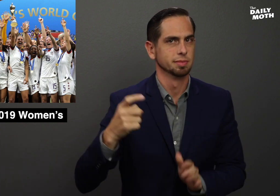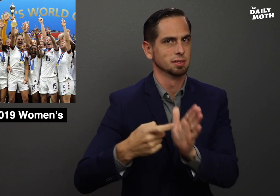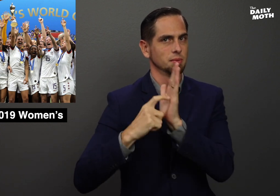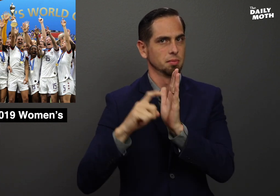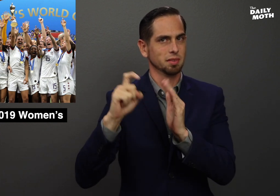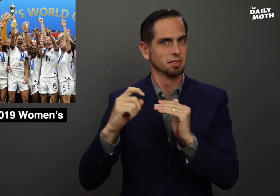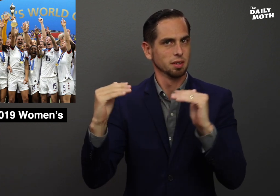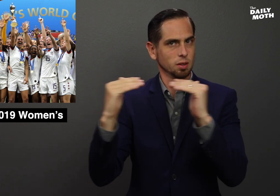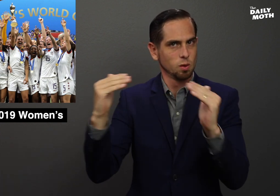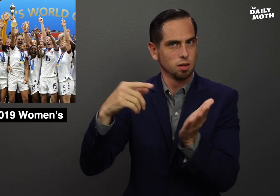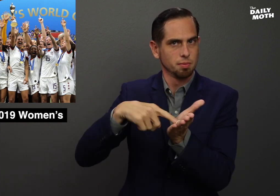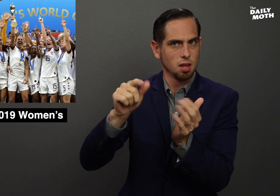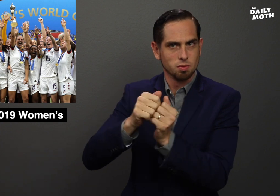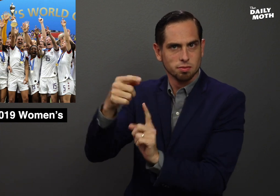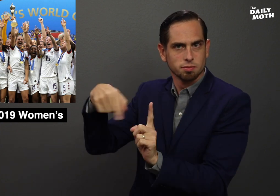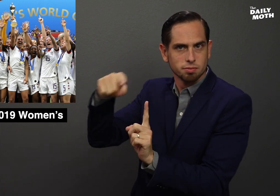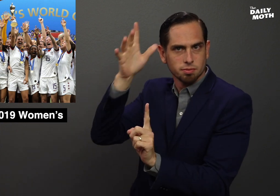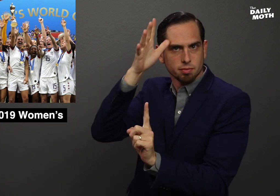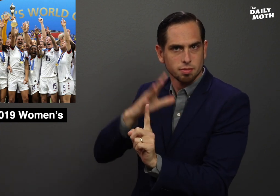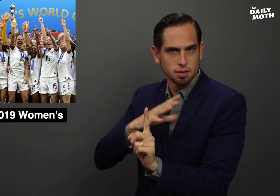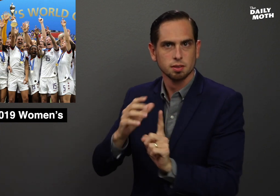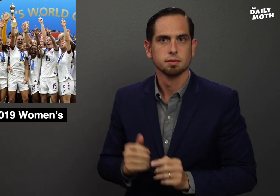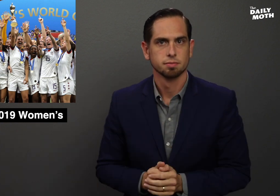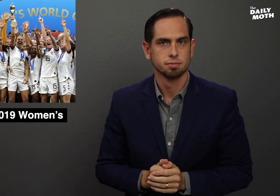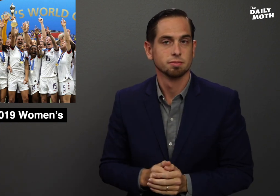demand equal pay.